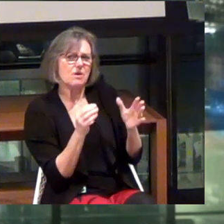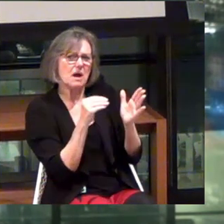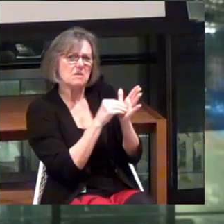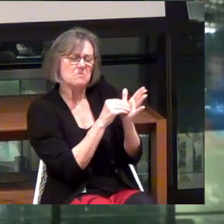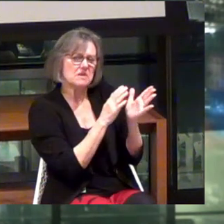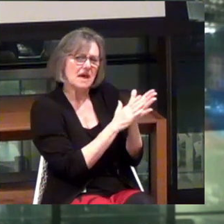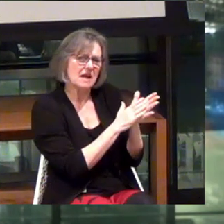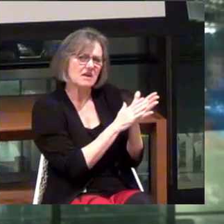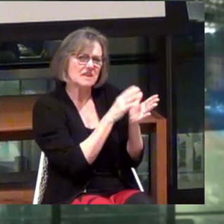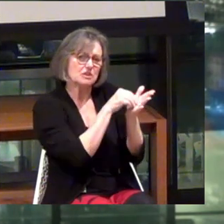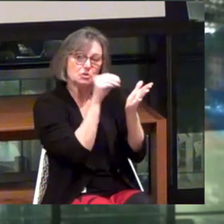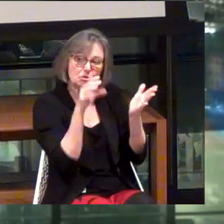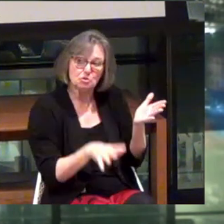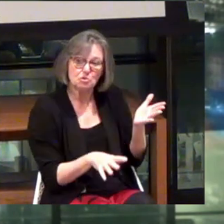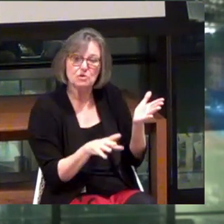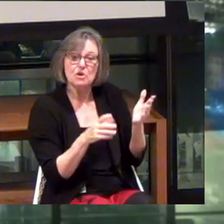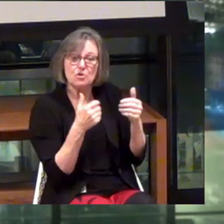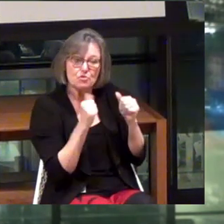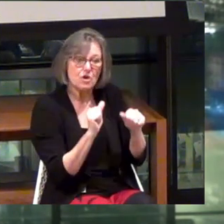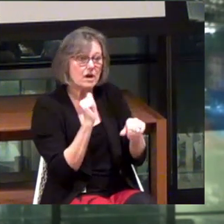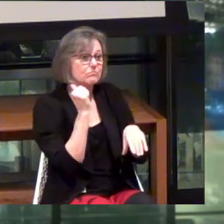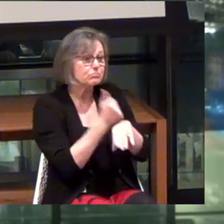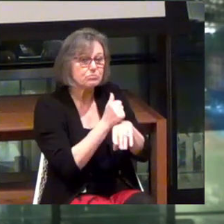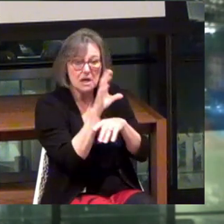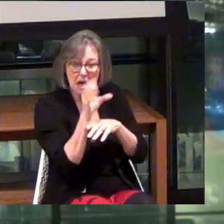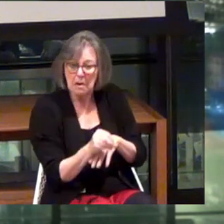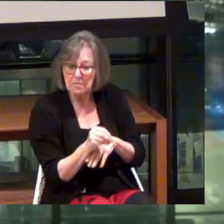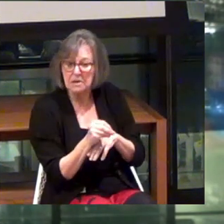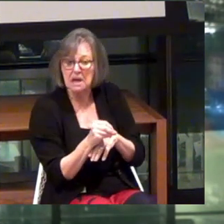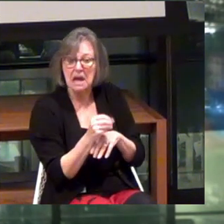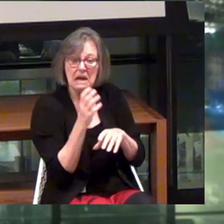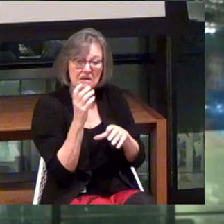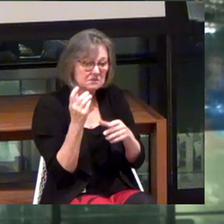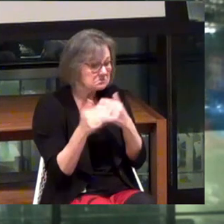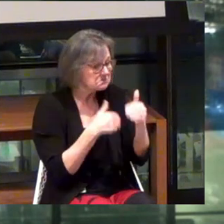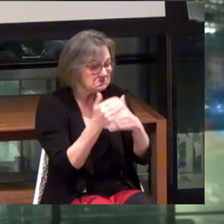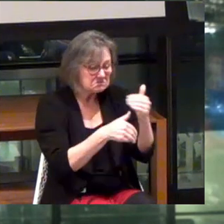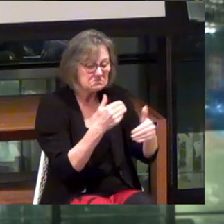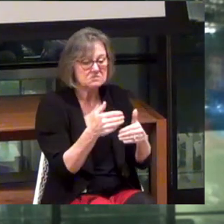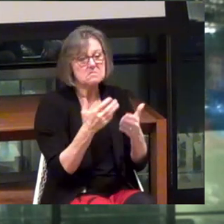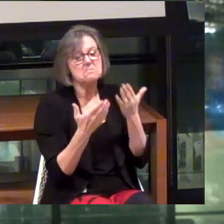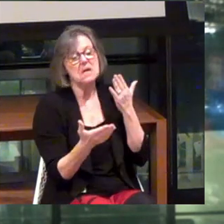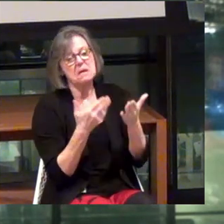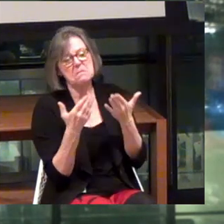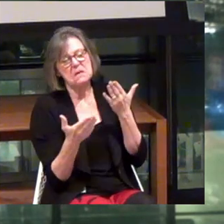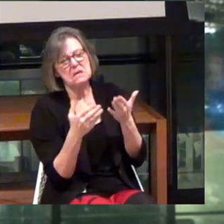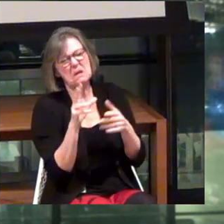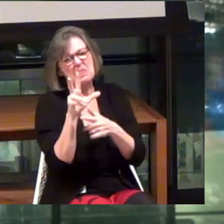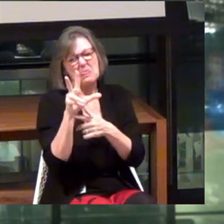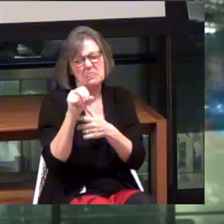Did these students actually try to form a company and get something going? And there are probably around 30 to 50 of those.